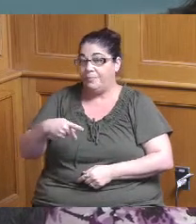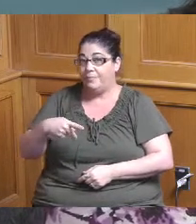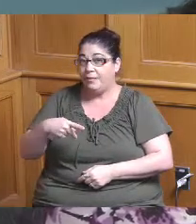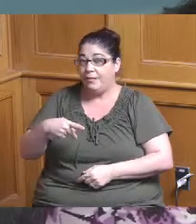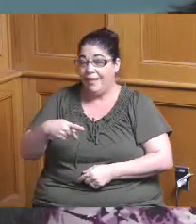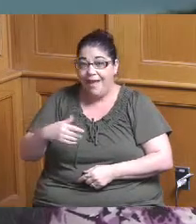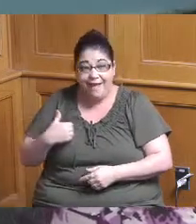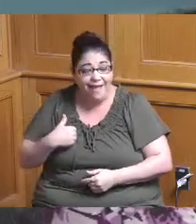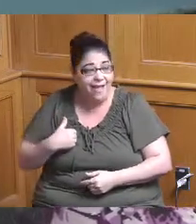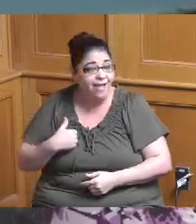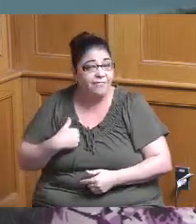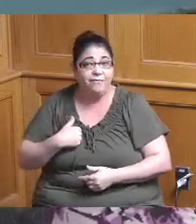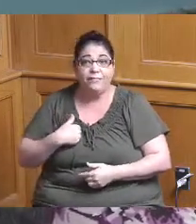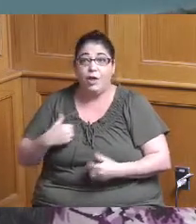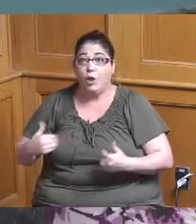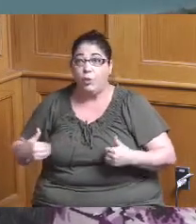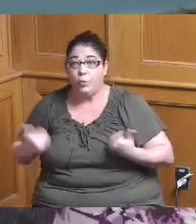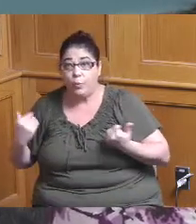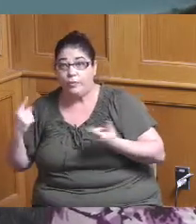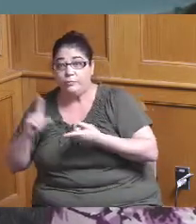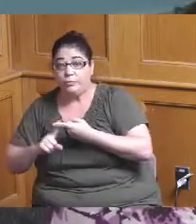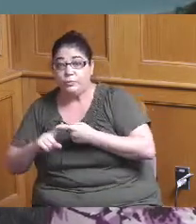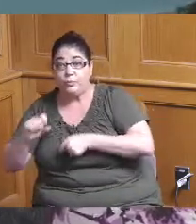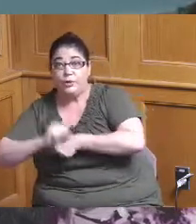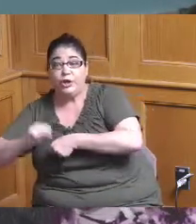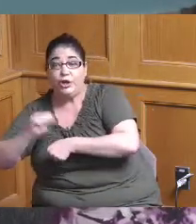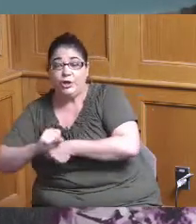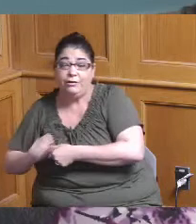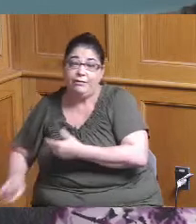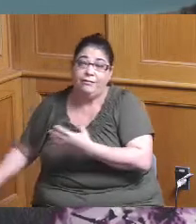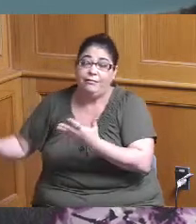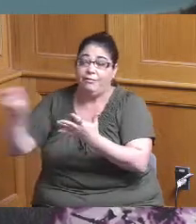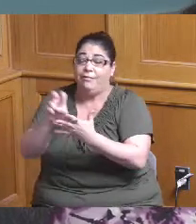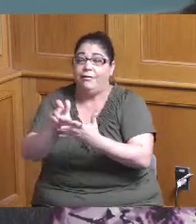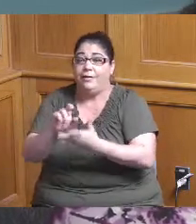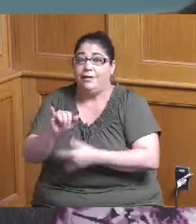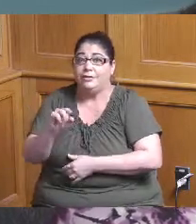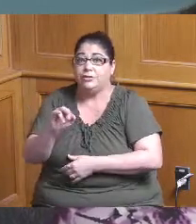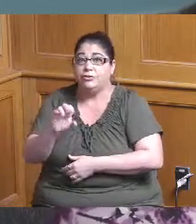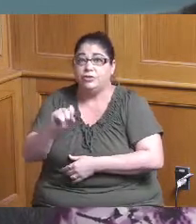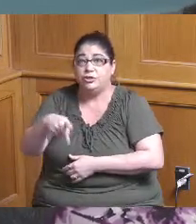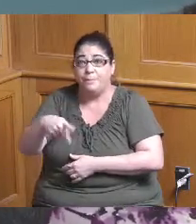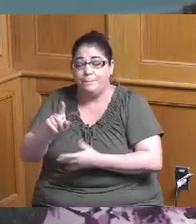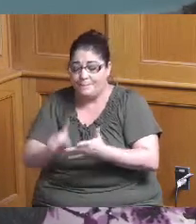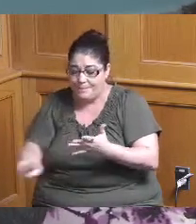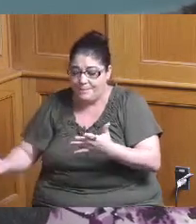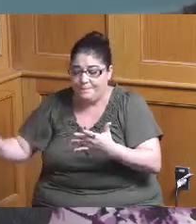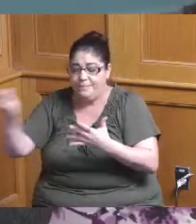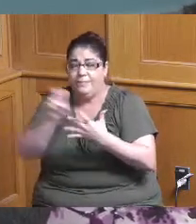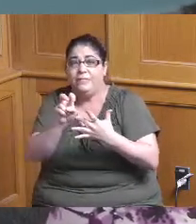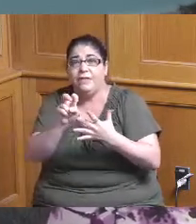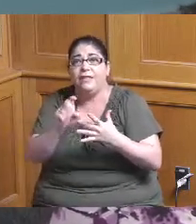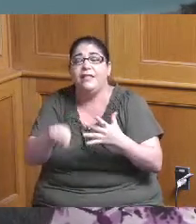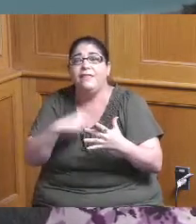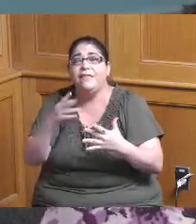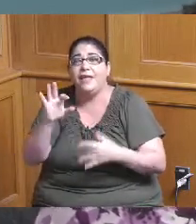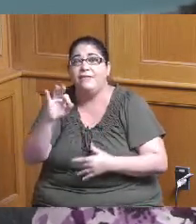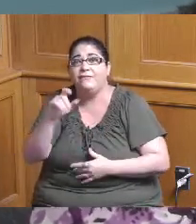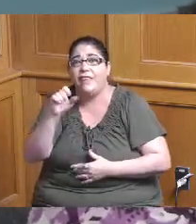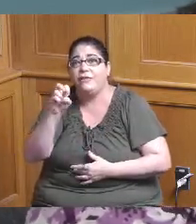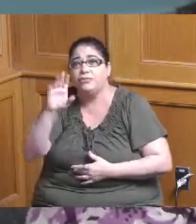you know we go from youth to work to insurance internship and then to the fellowship level